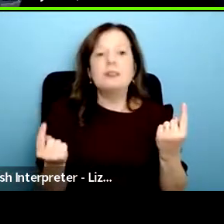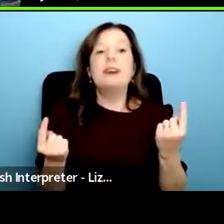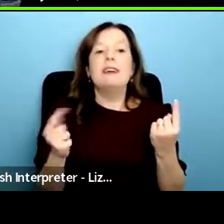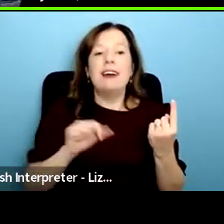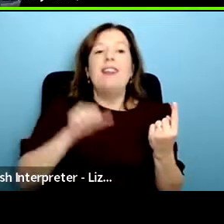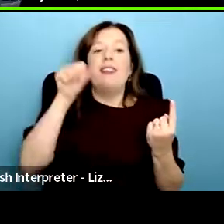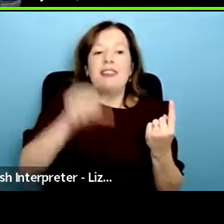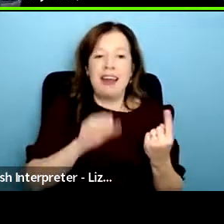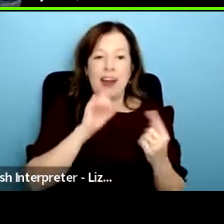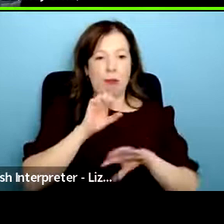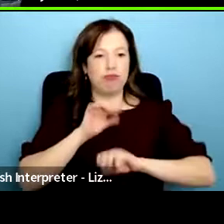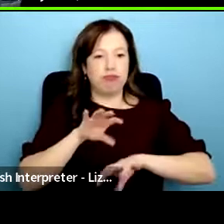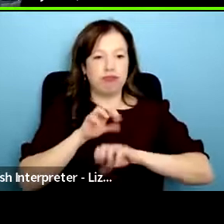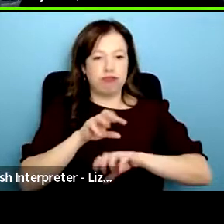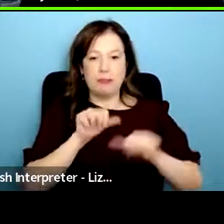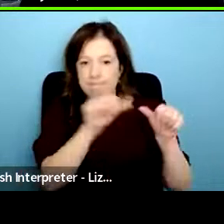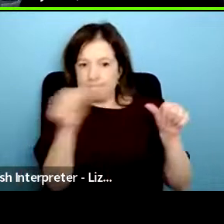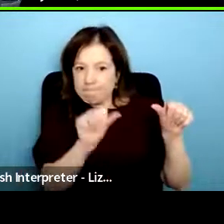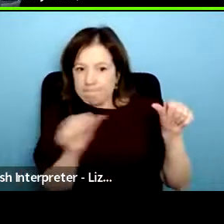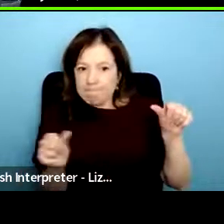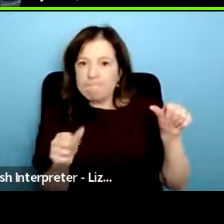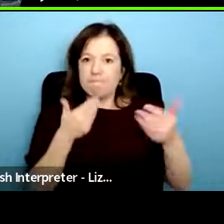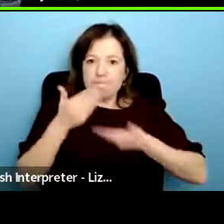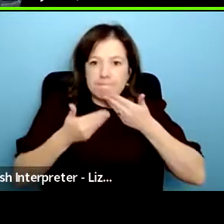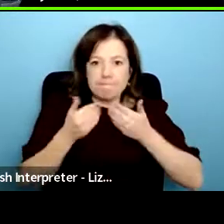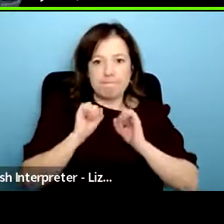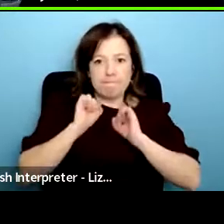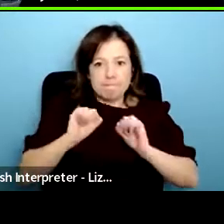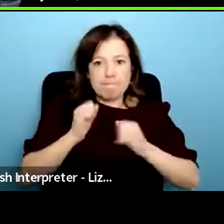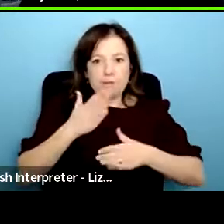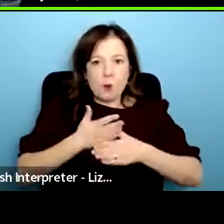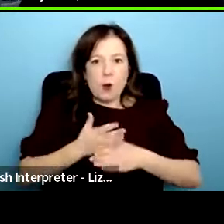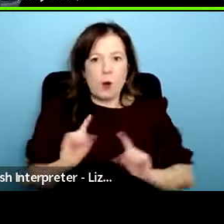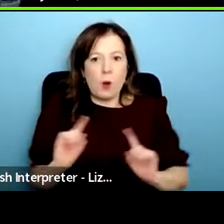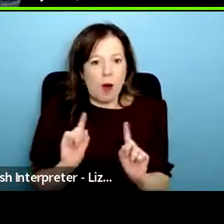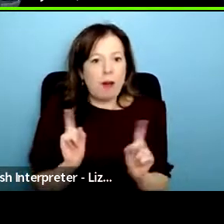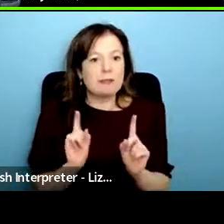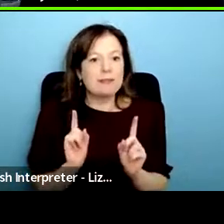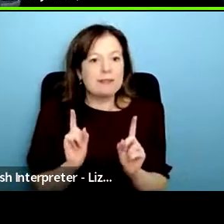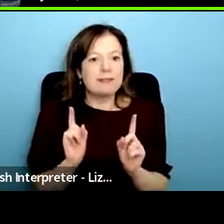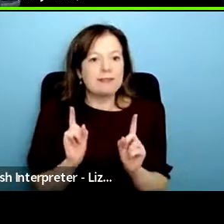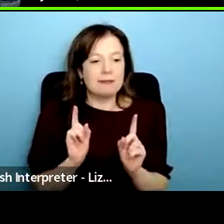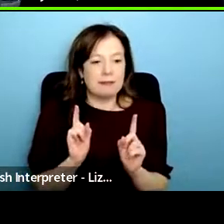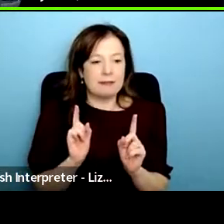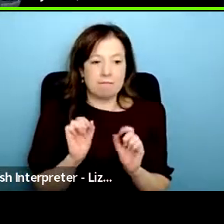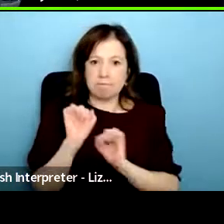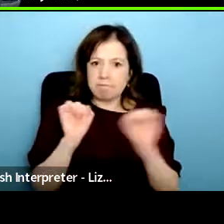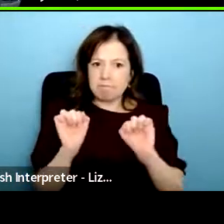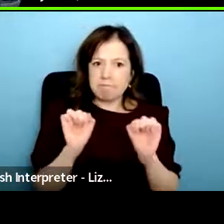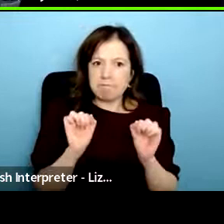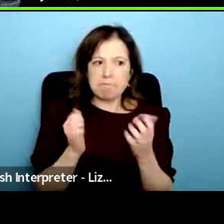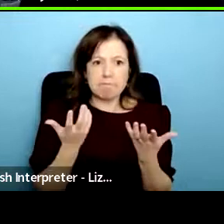give a bit more depth on them and their work and to talk about how they resource their work as well